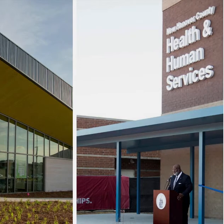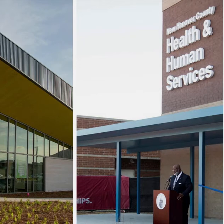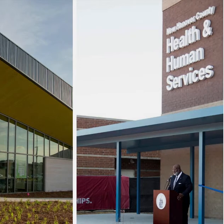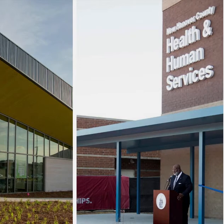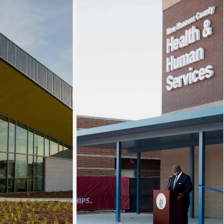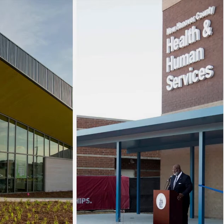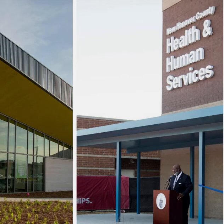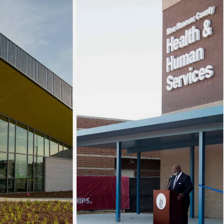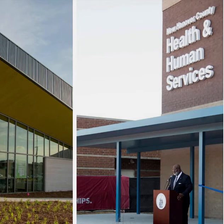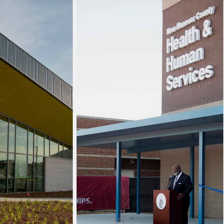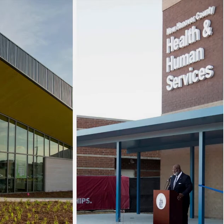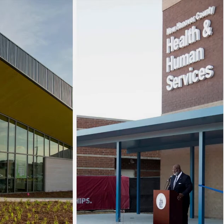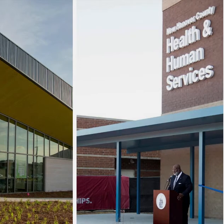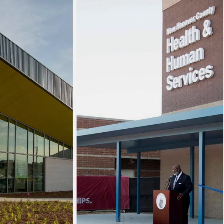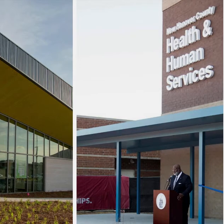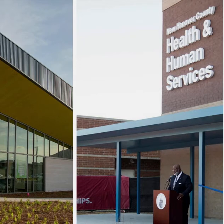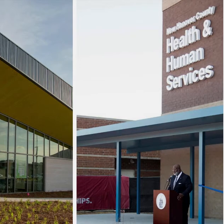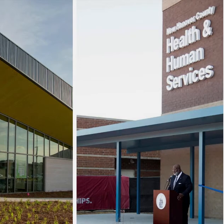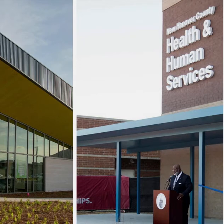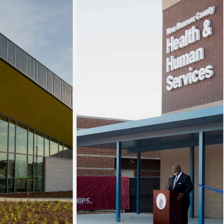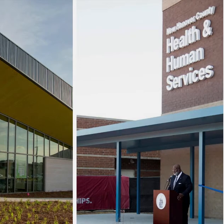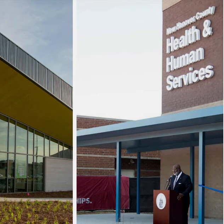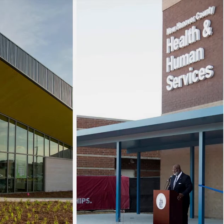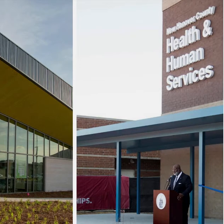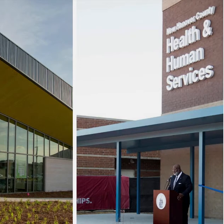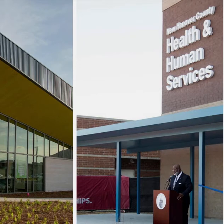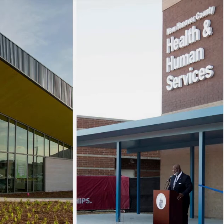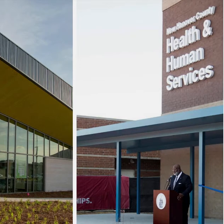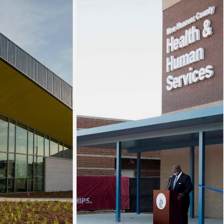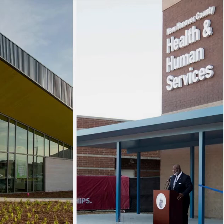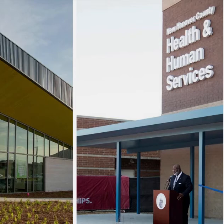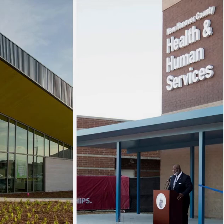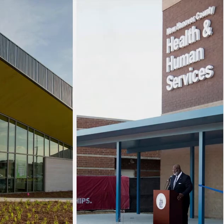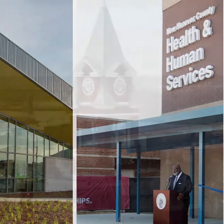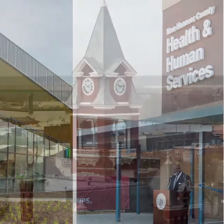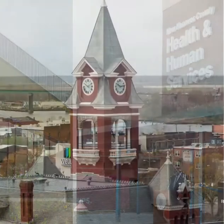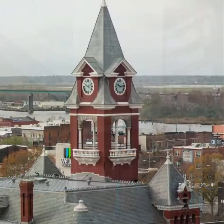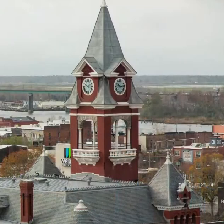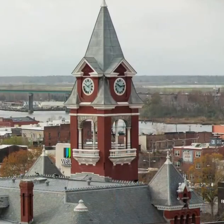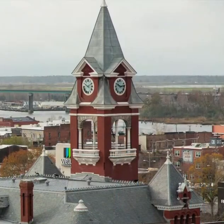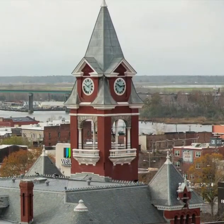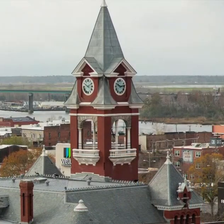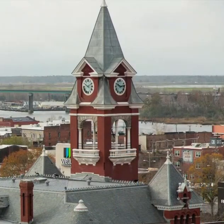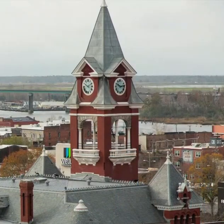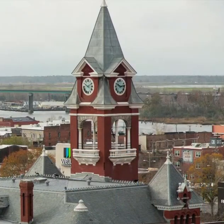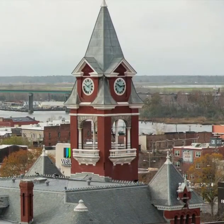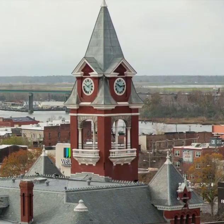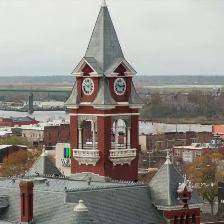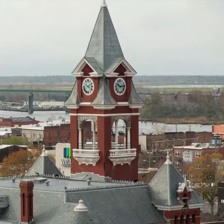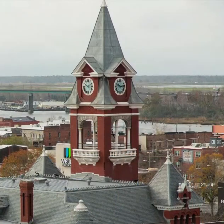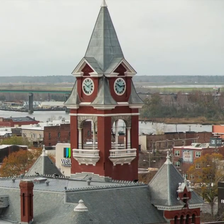come, and they'd been decades in the making. We revitalized our women and minority business